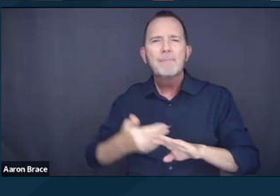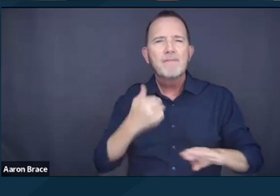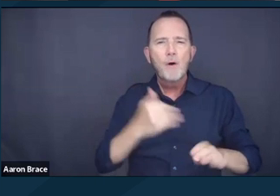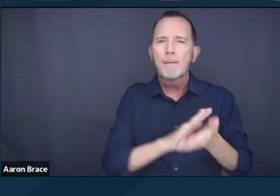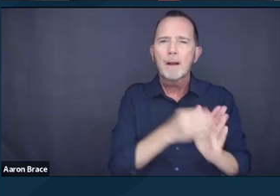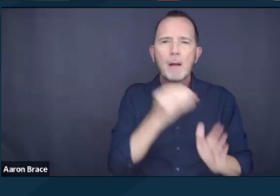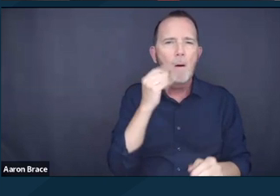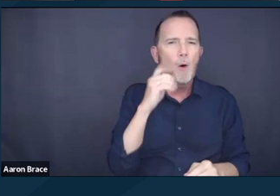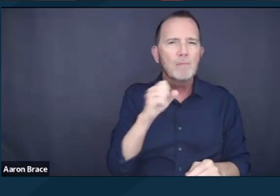Next slide please.